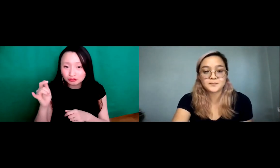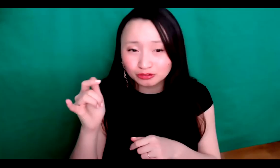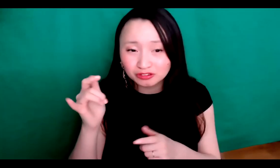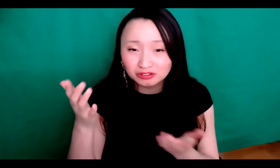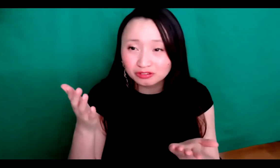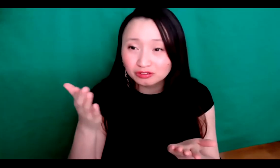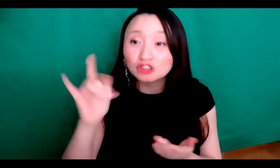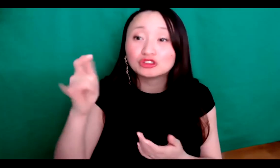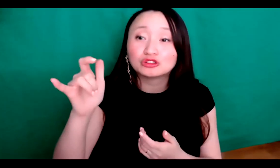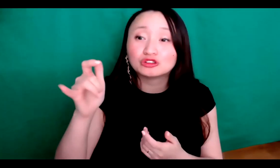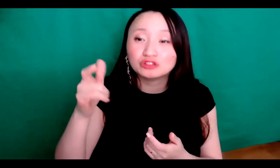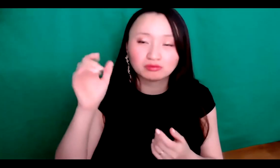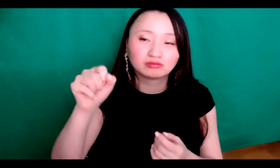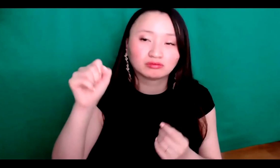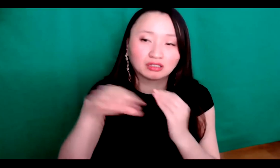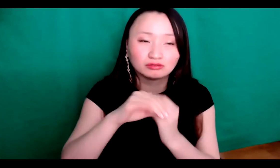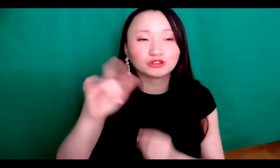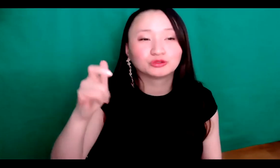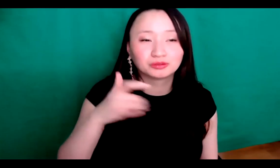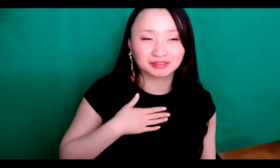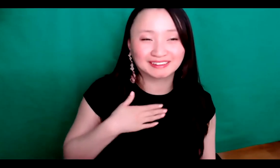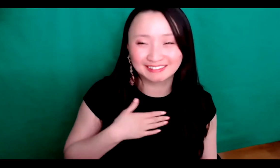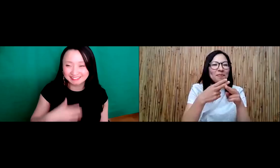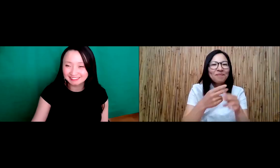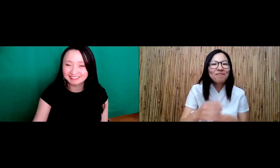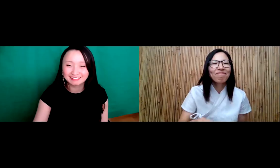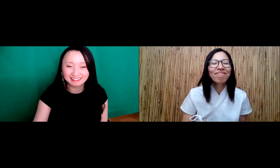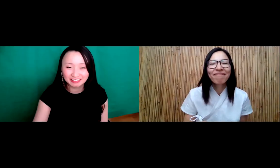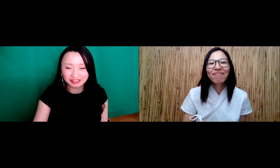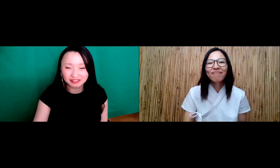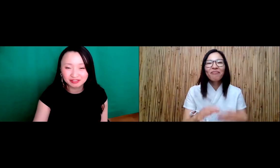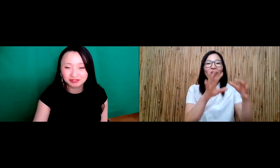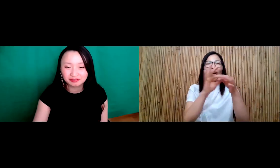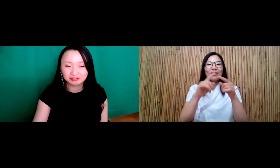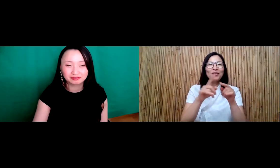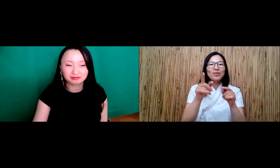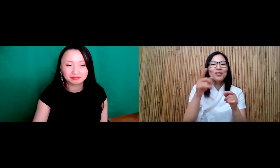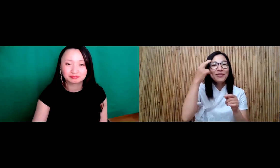are other things we need to think about. Right ninja.